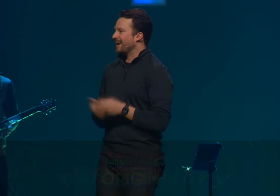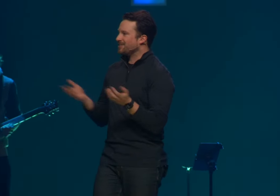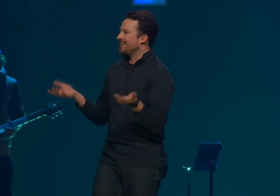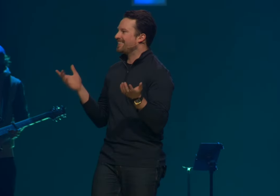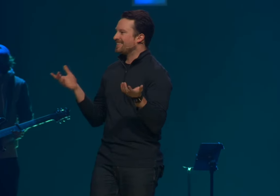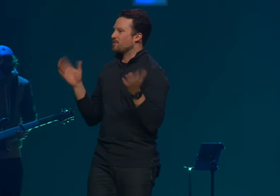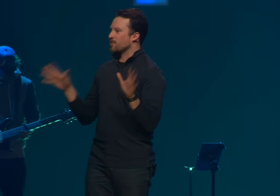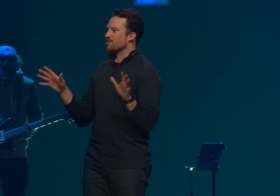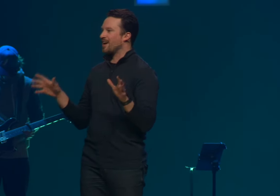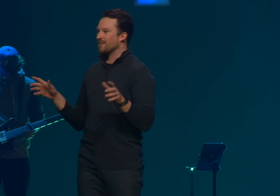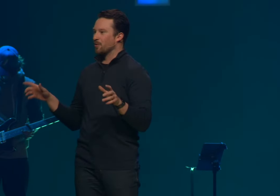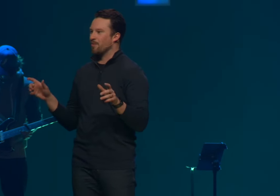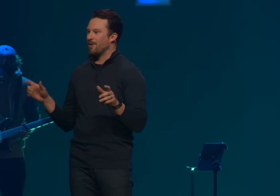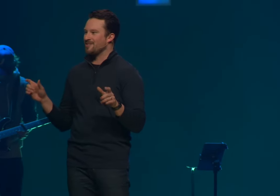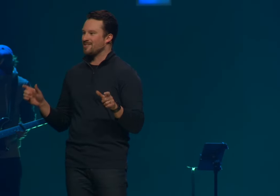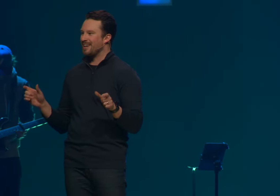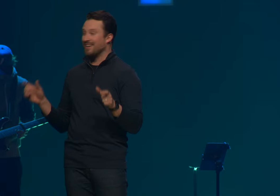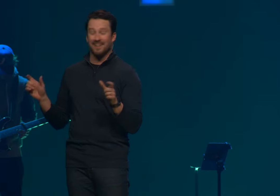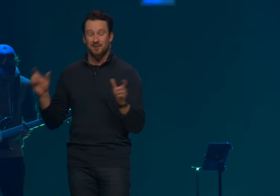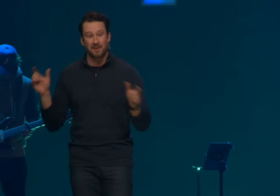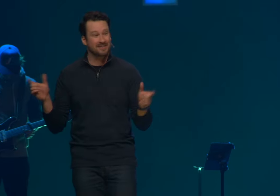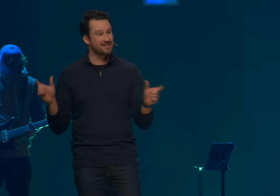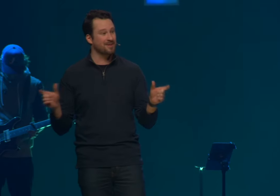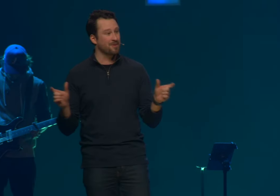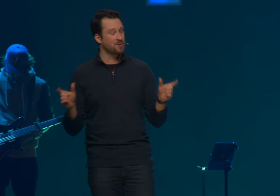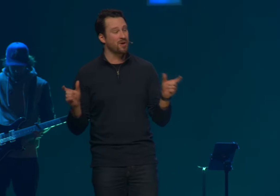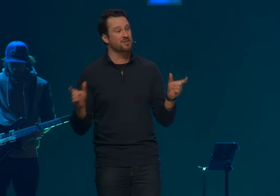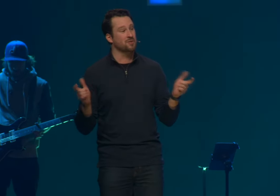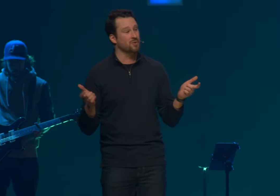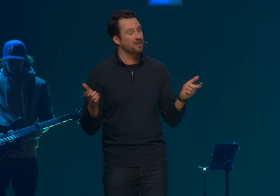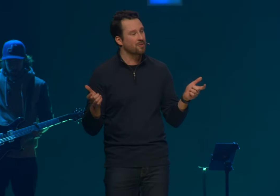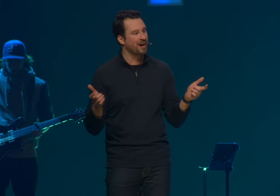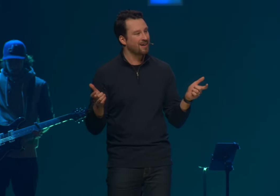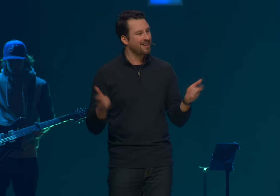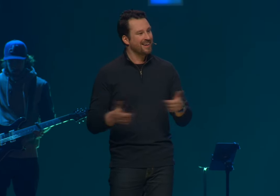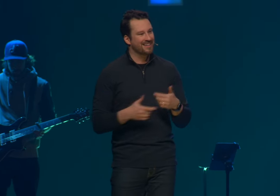And actually, I think this first song that we're about to sing, it speaks to some of those questions really well.